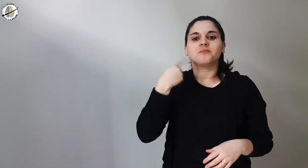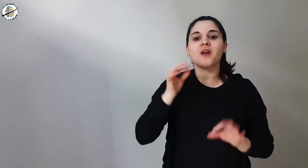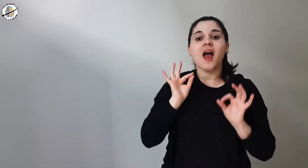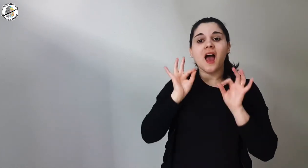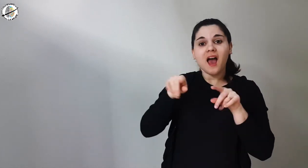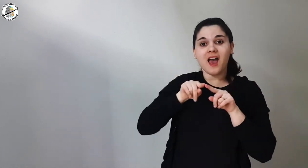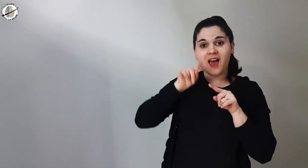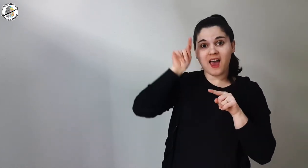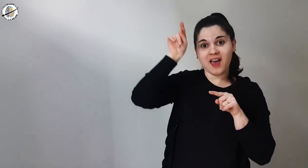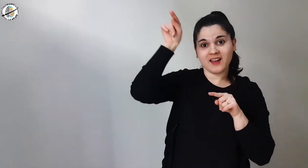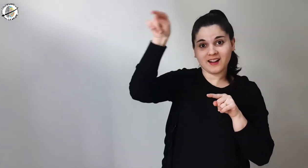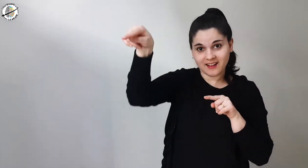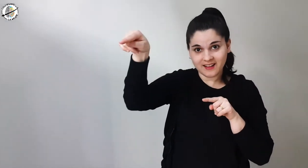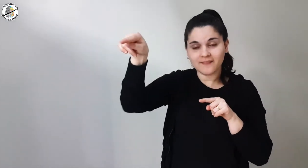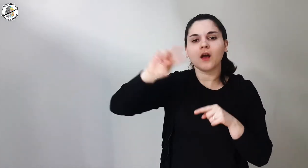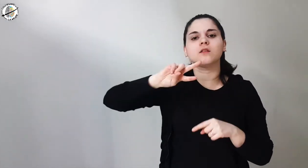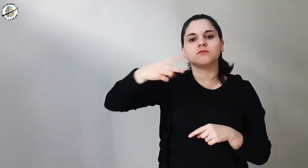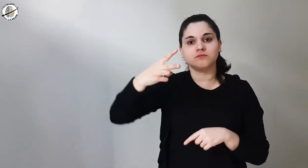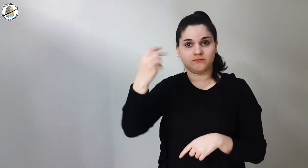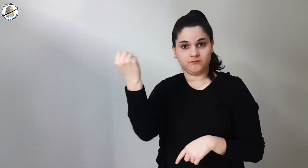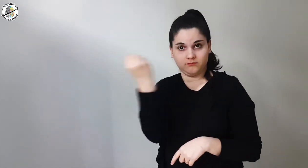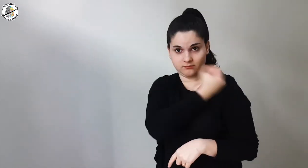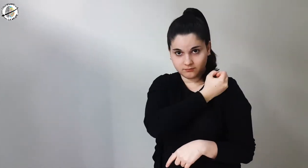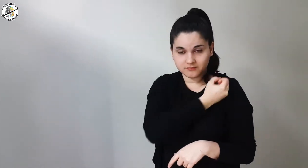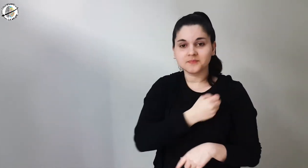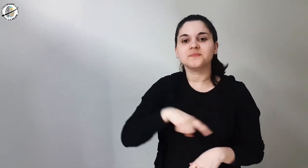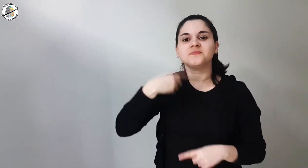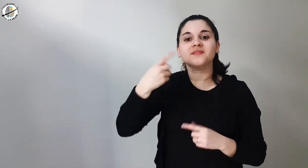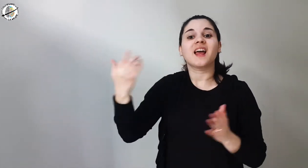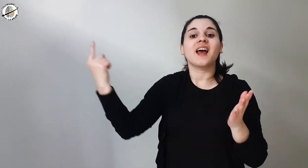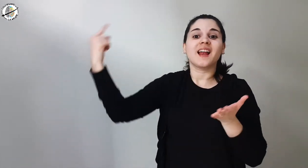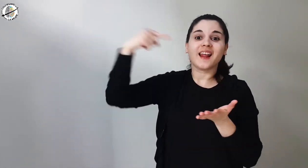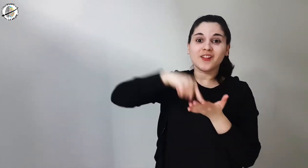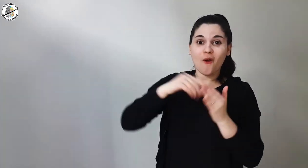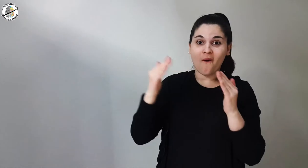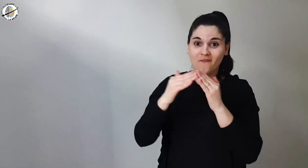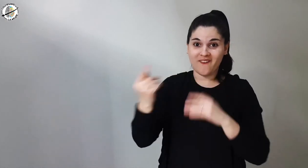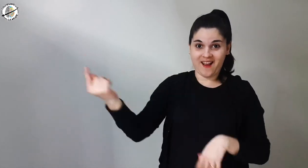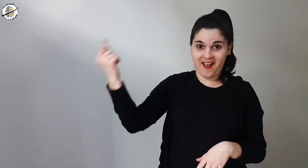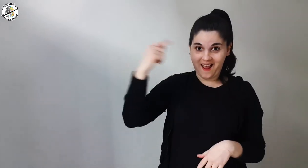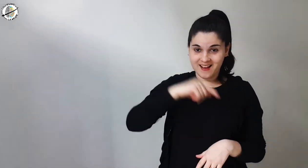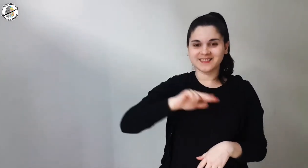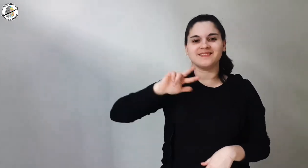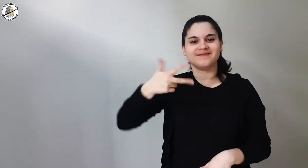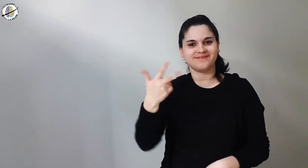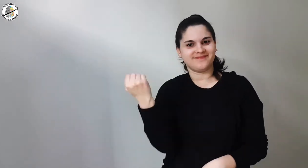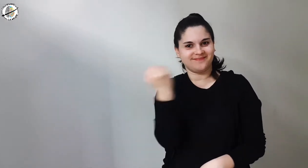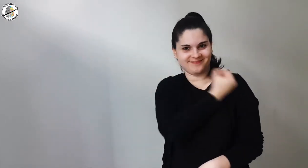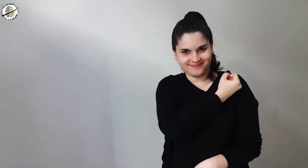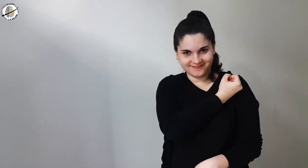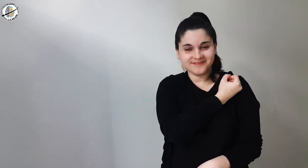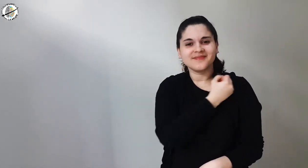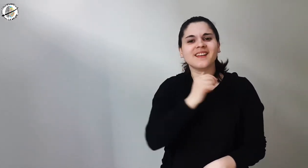then when they arrived at their destination they got the second tattoo and the third once they returned home.